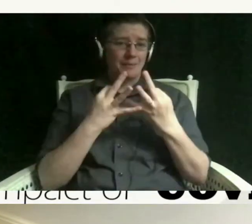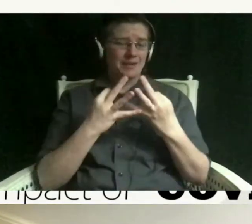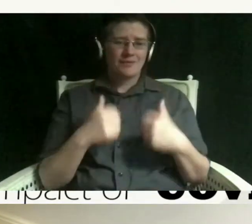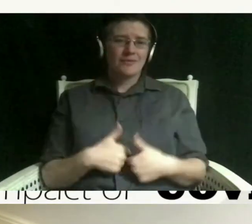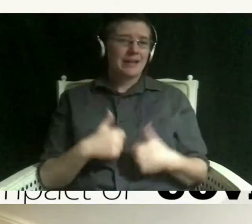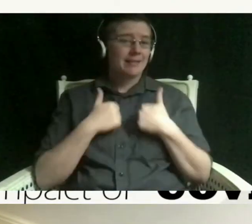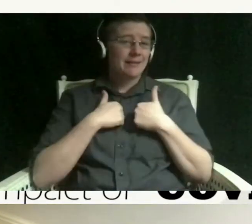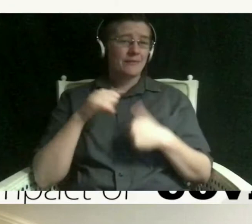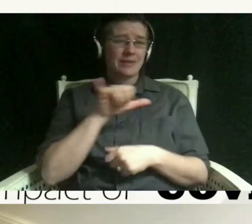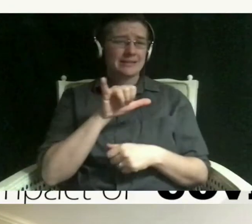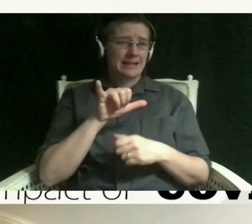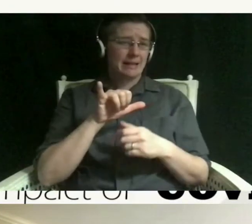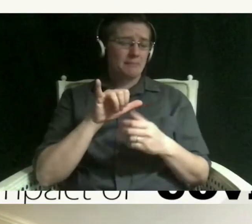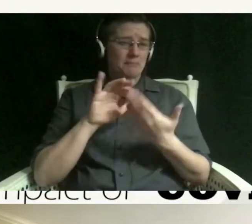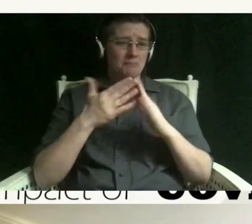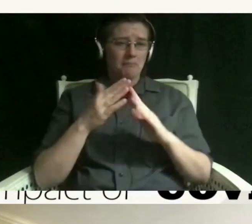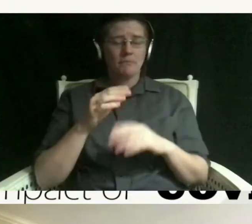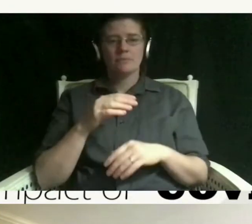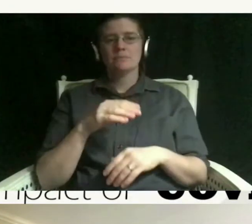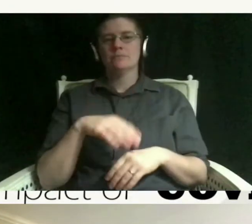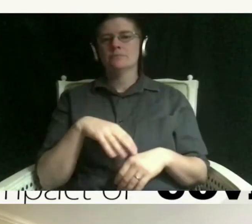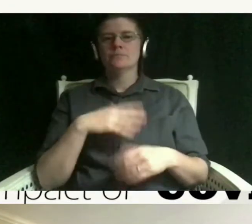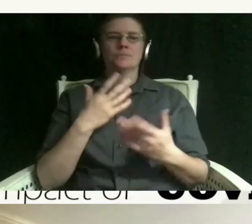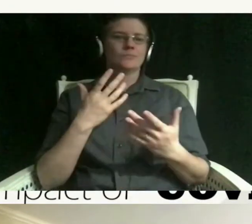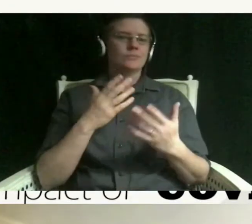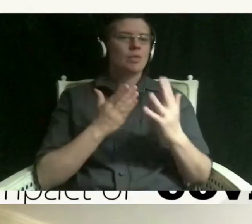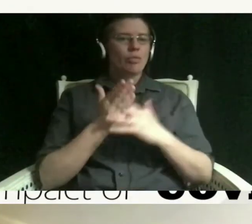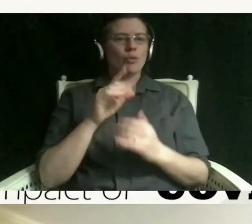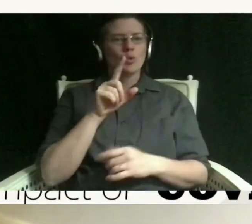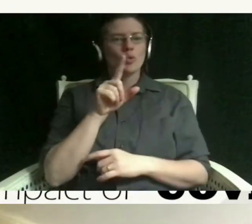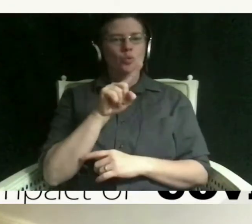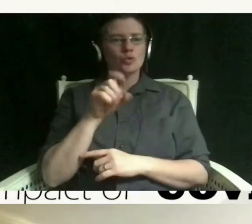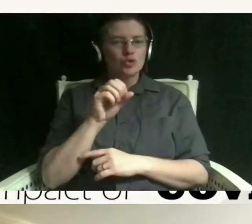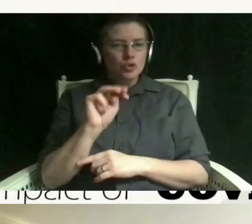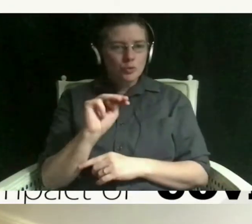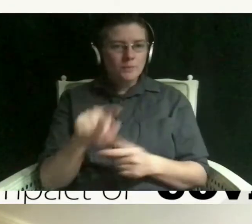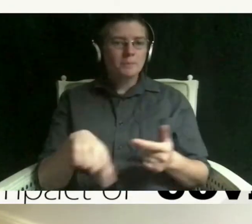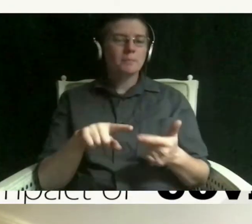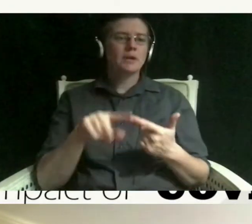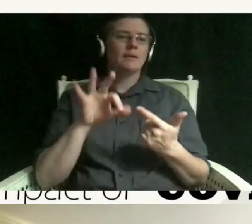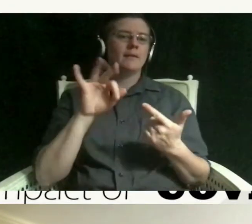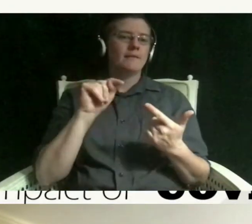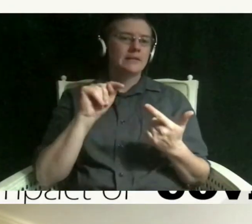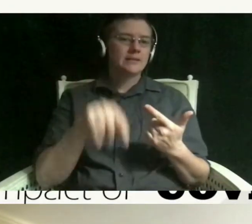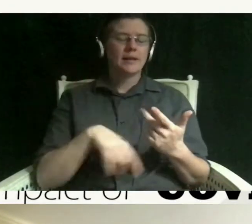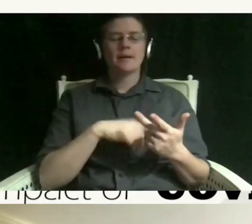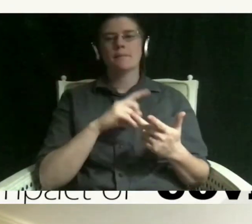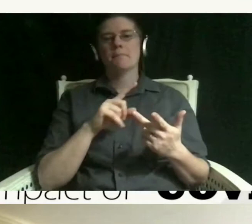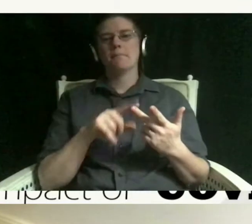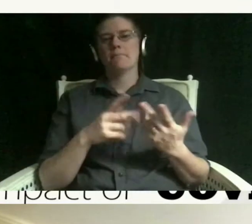it's just like over a zoom call or facetime i feel it's very important to stay connected